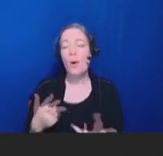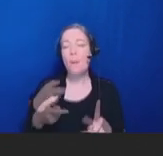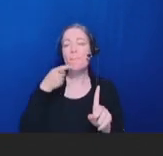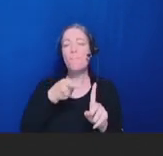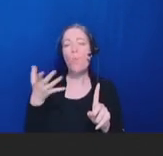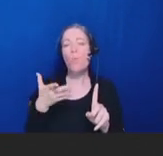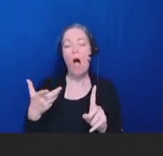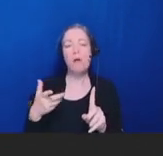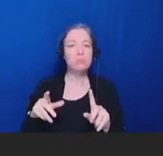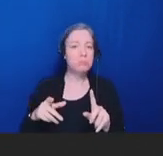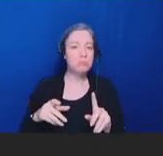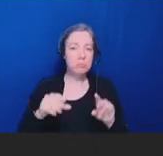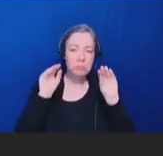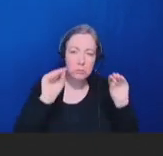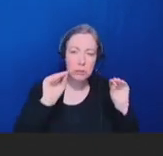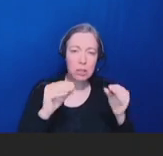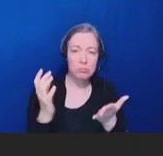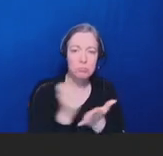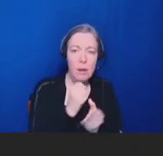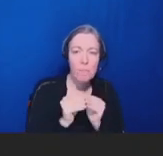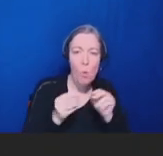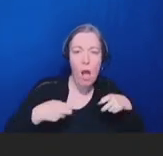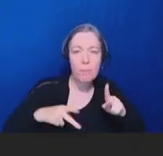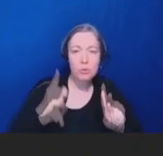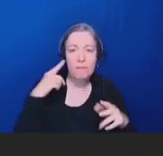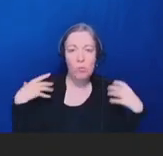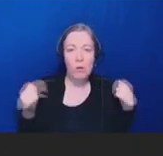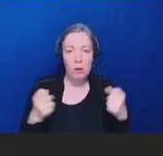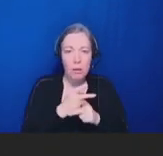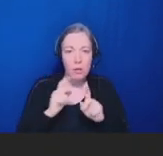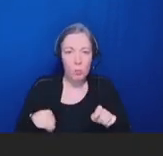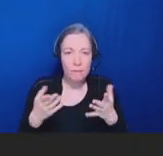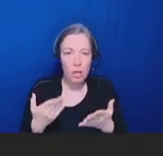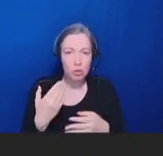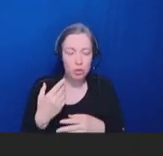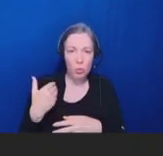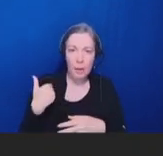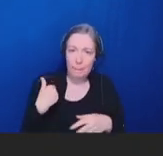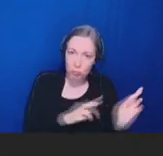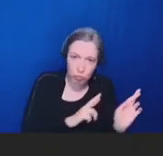to our healthcare providers to enable them to have some of these conversations and really